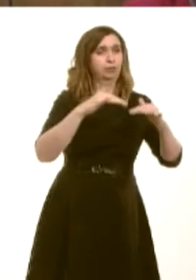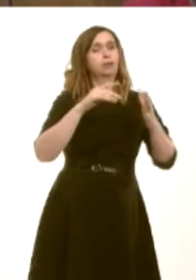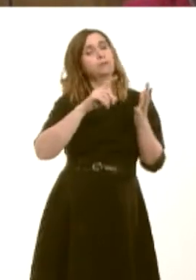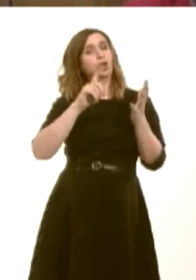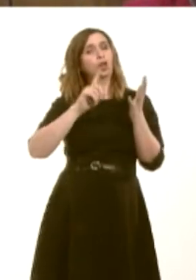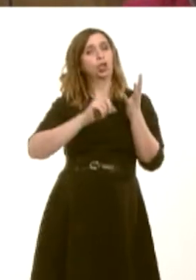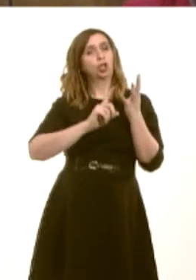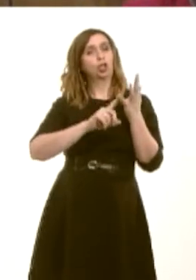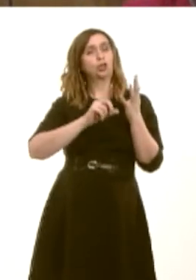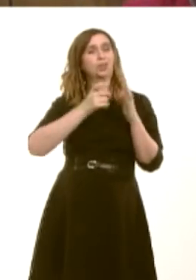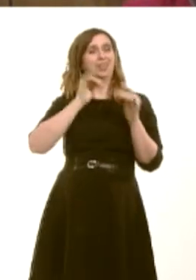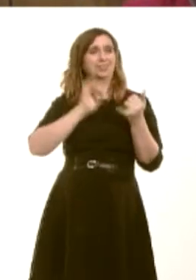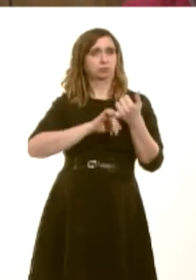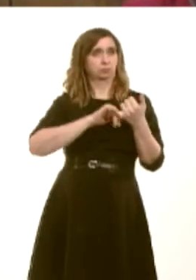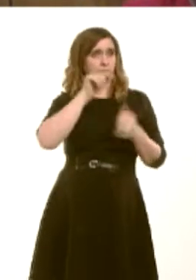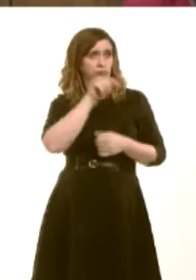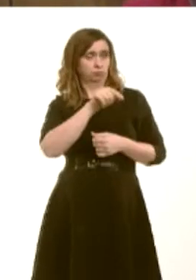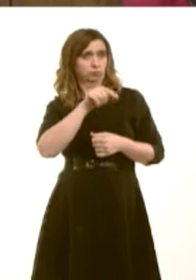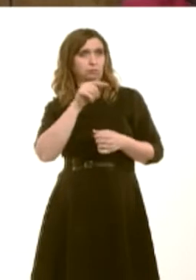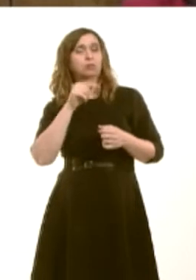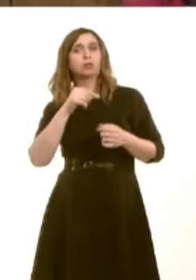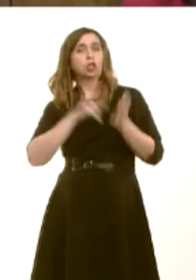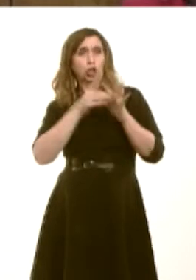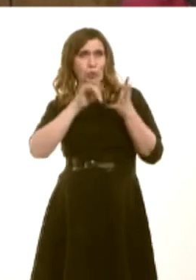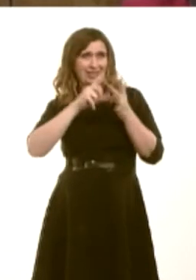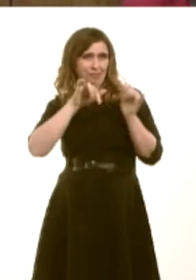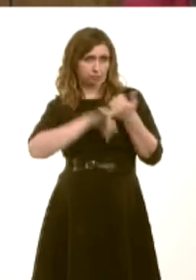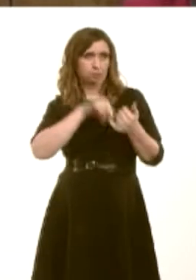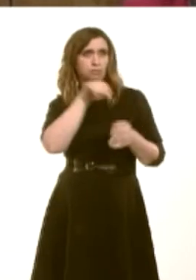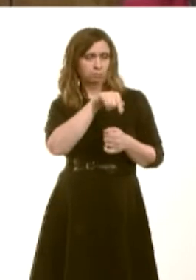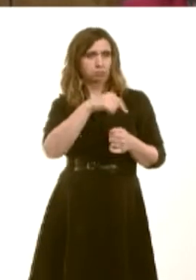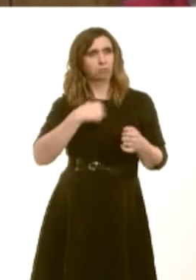the North East Wales Carers Information Service. I first worked with NEWCIS some 21 years ago,